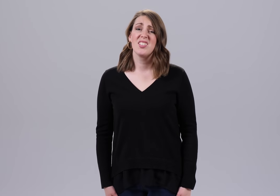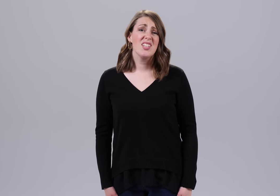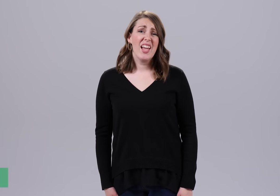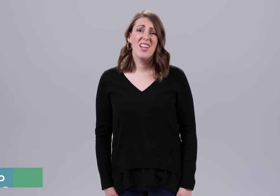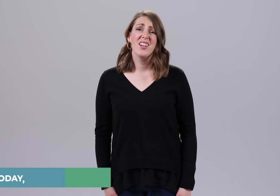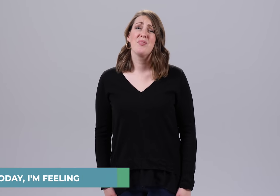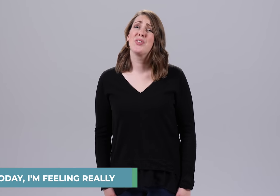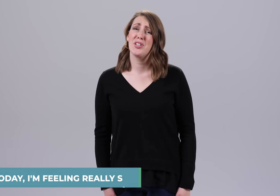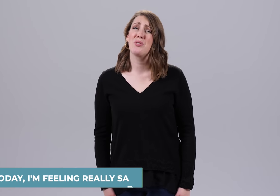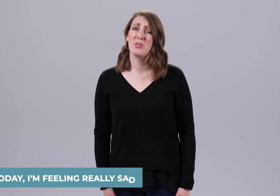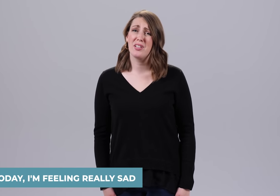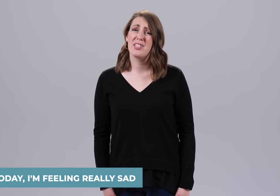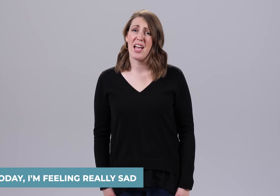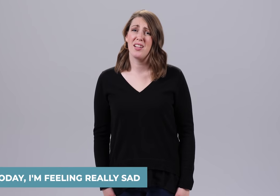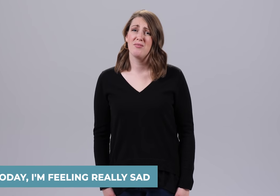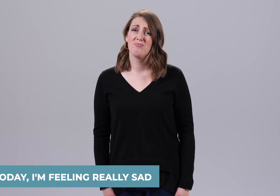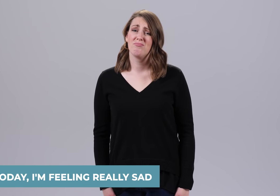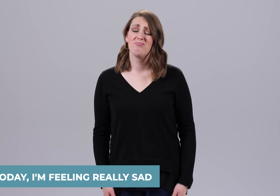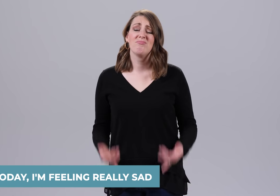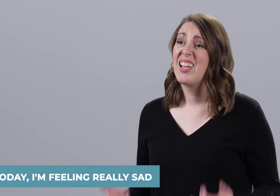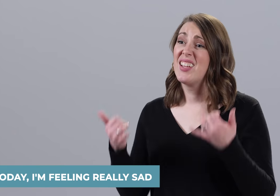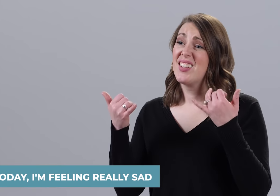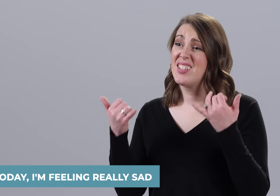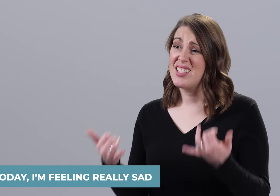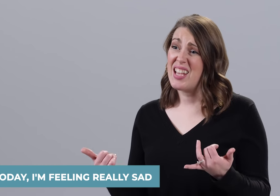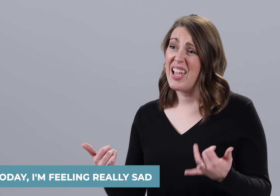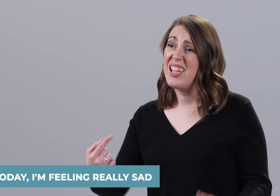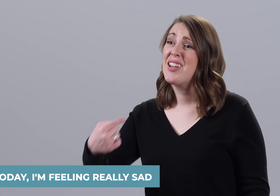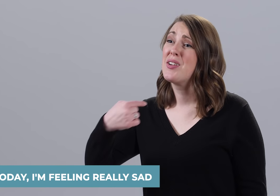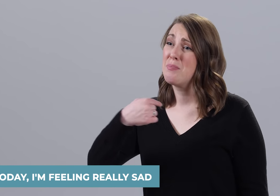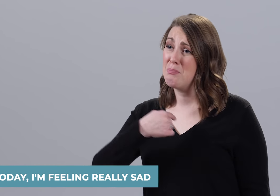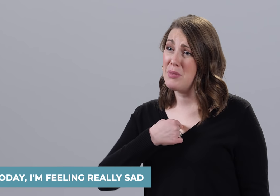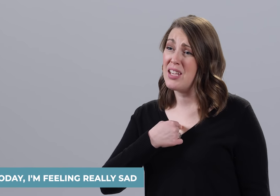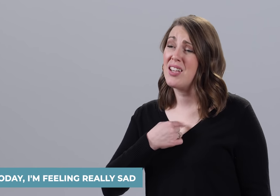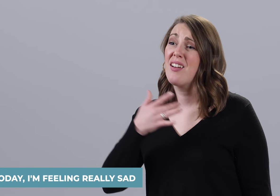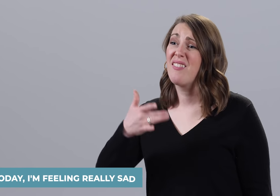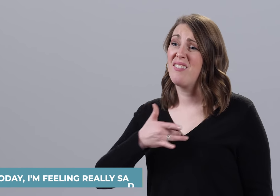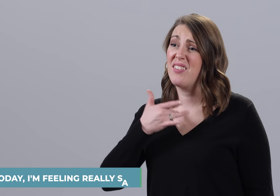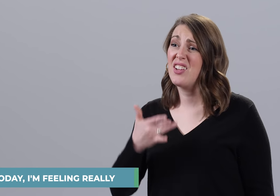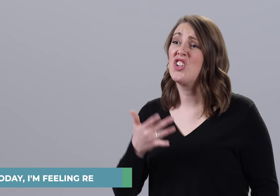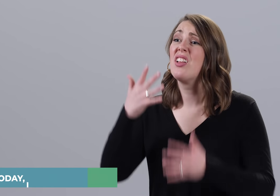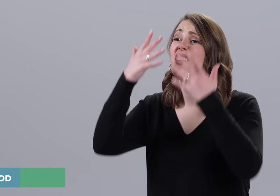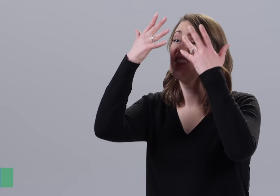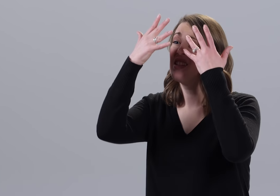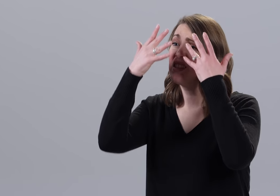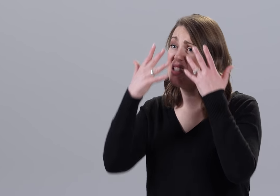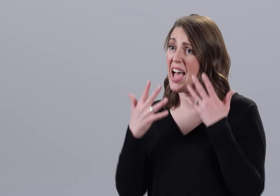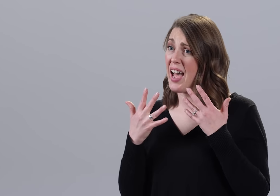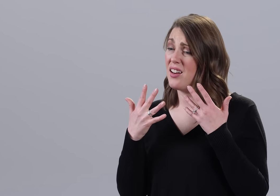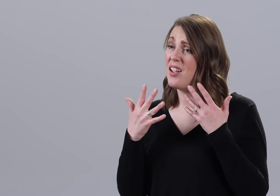Today I'm feeling really sad. TODAY ME FEEL SAD.